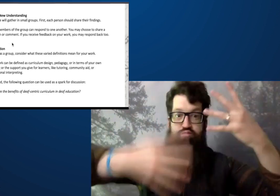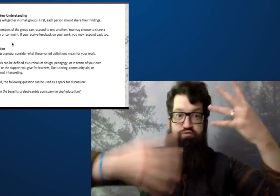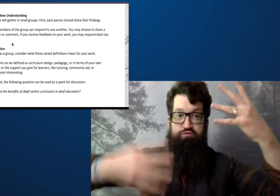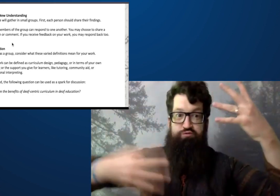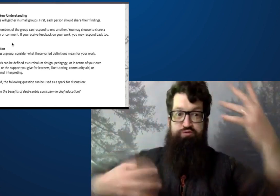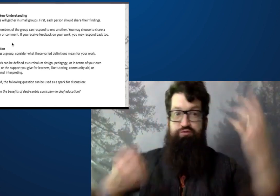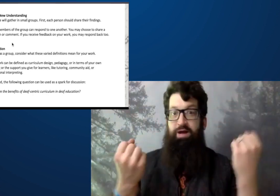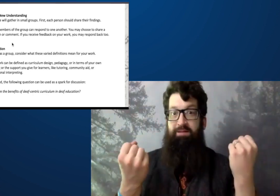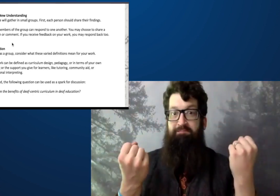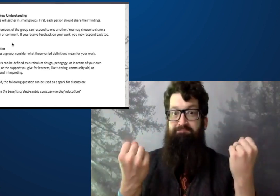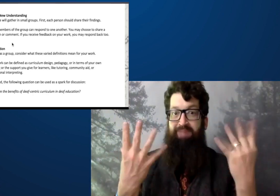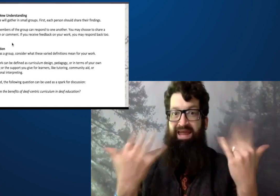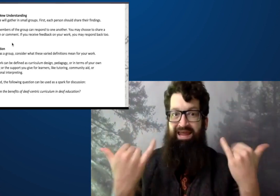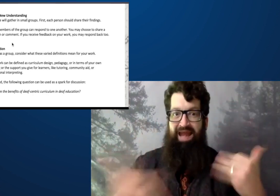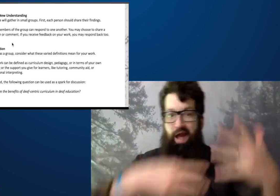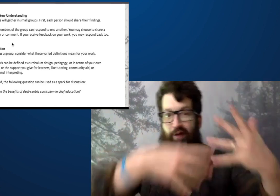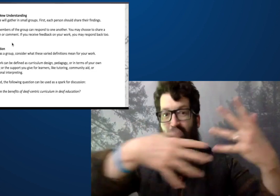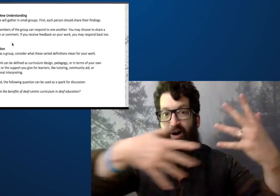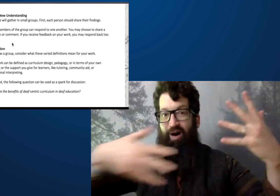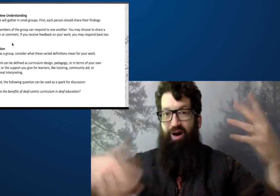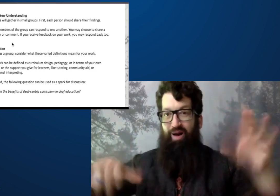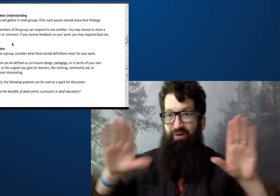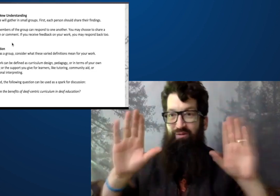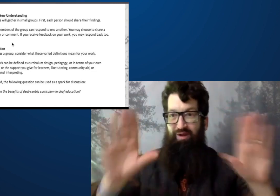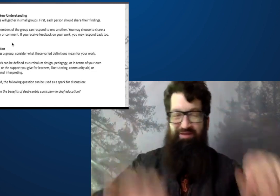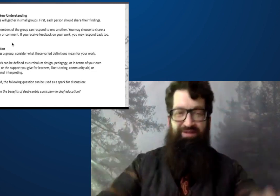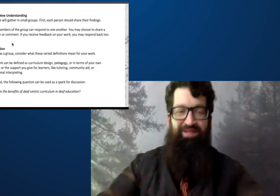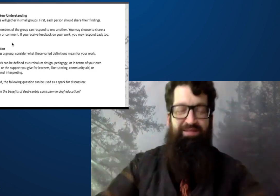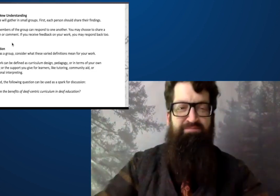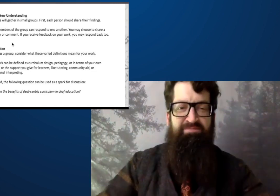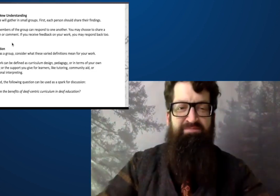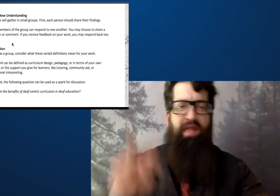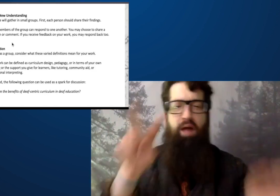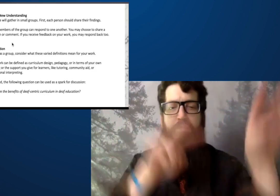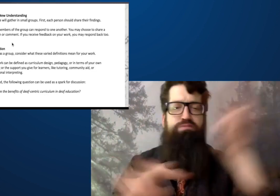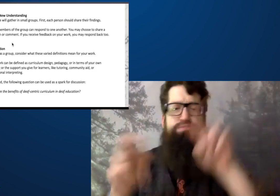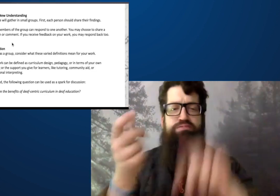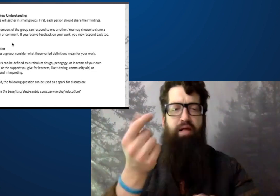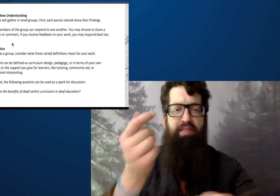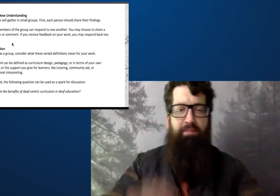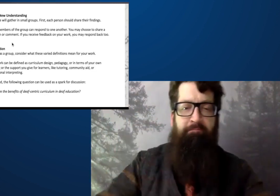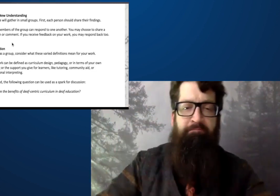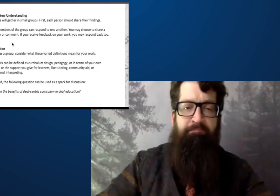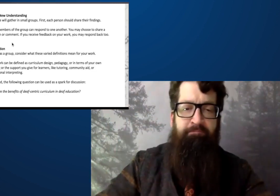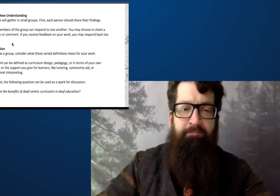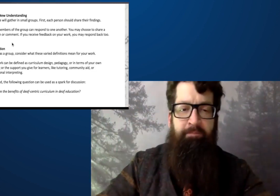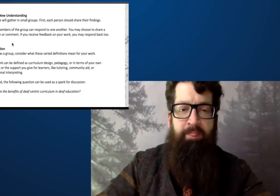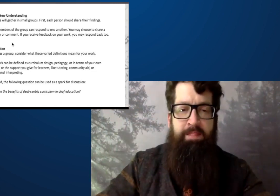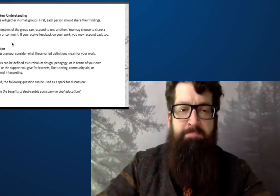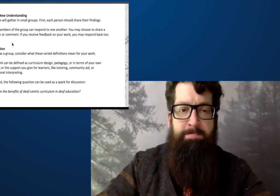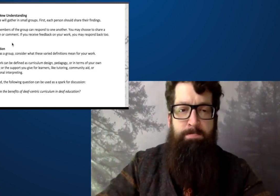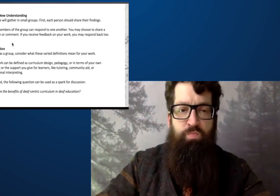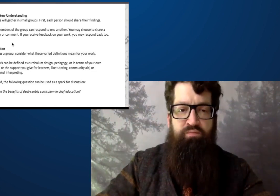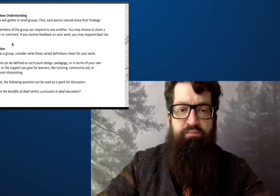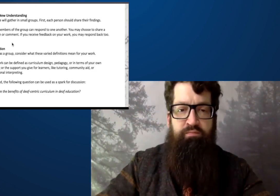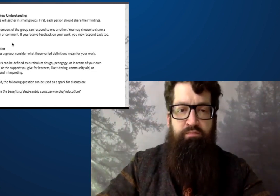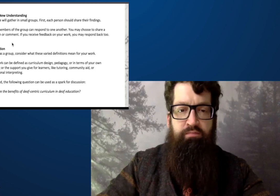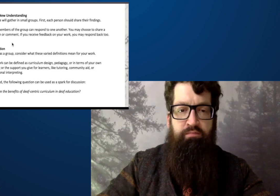And that was their time in the Soviet era. There's so many different amazing concepts and ideas brought forward in this book.